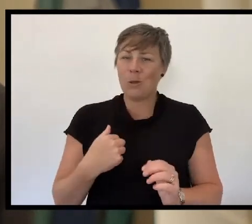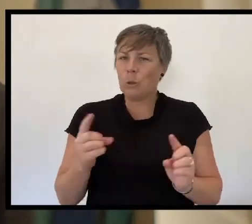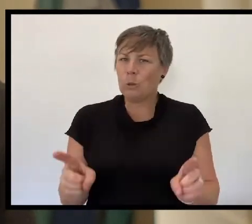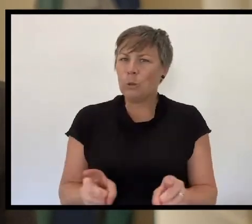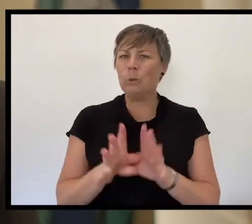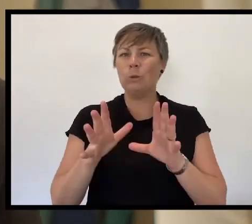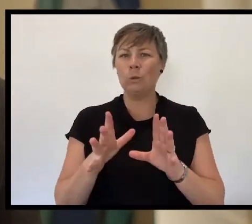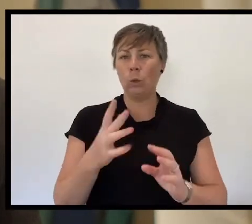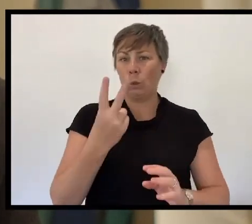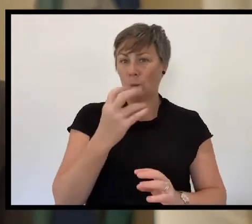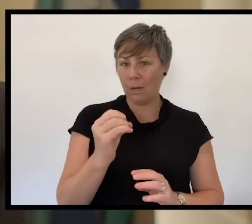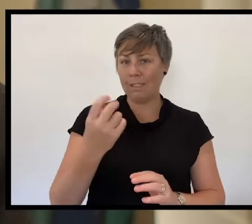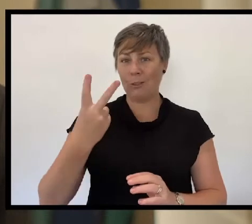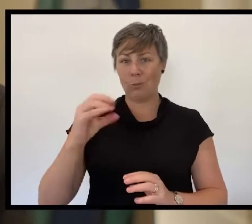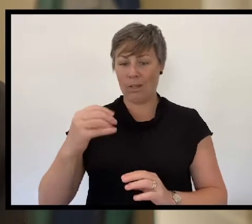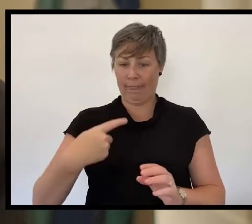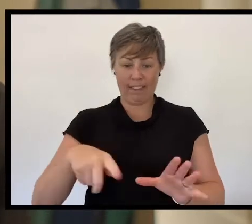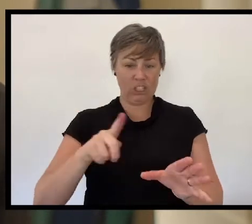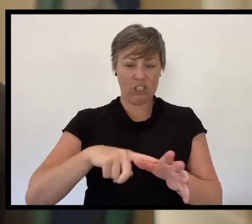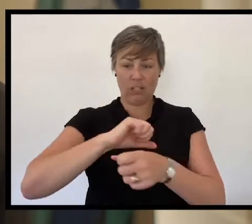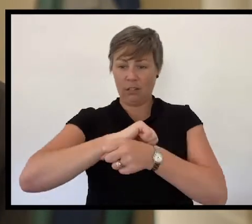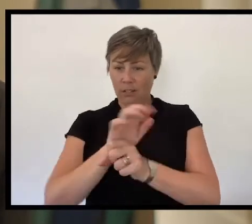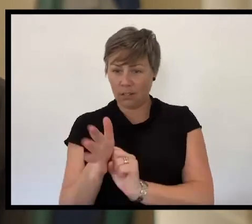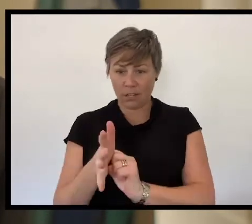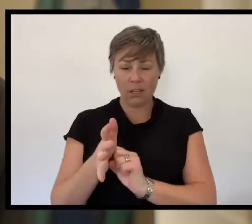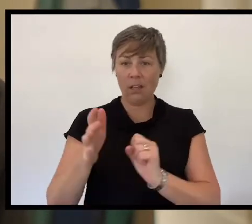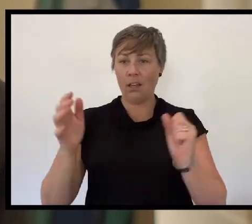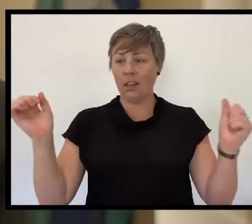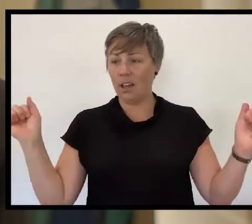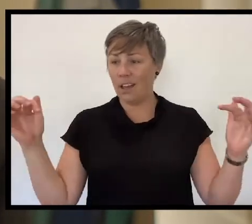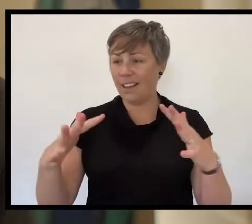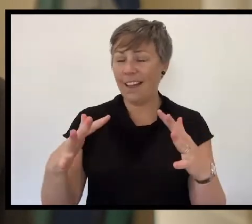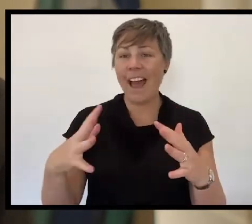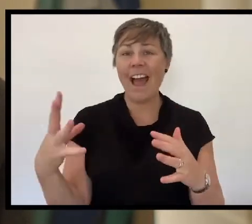that, although we cherish the traditions and gatherings of our remembrance ceremonies,